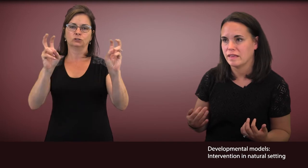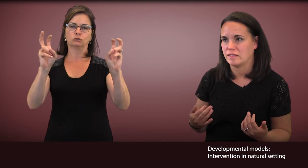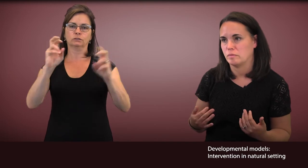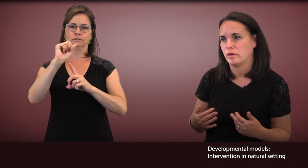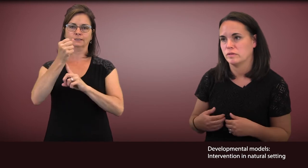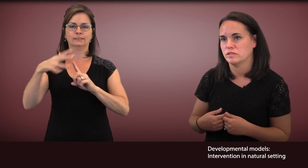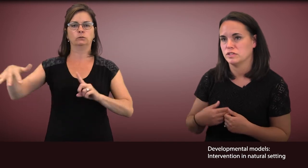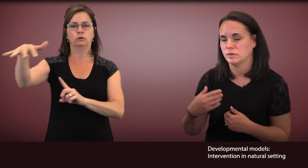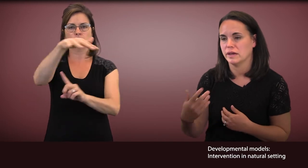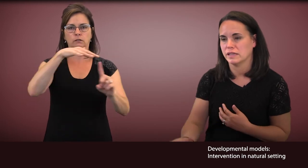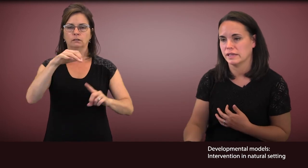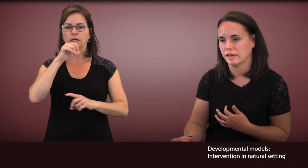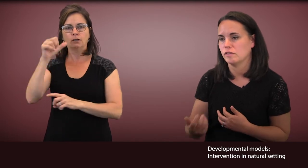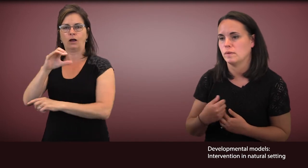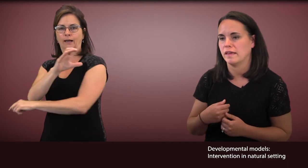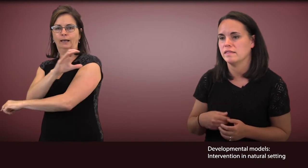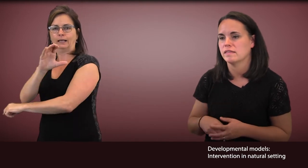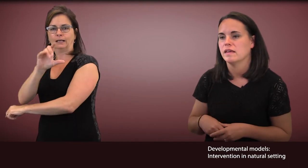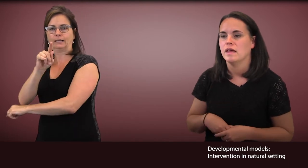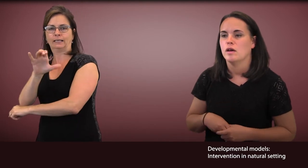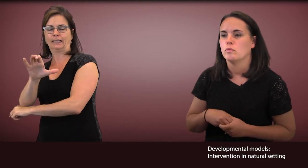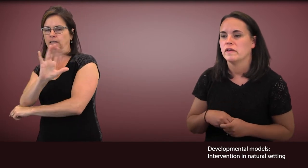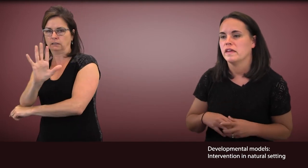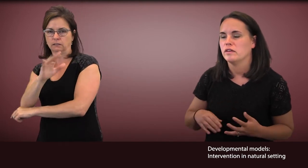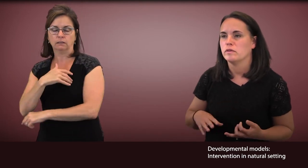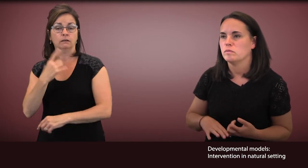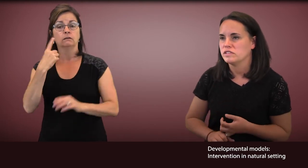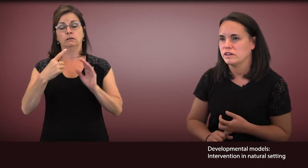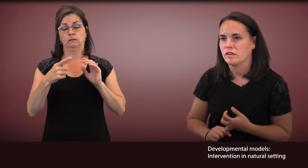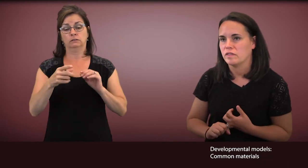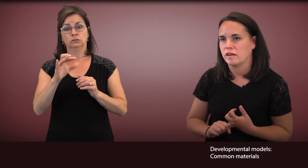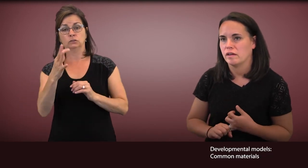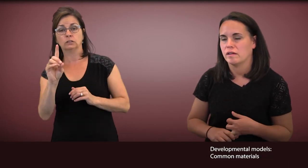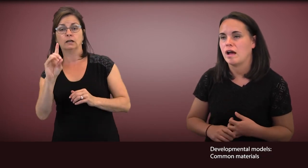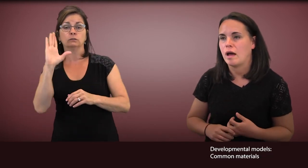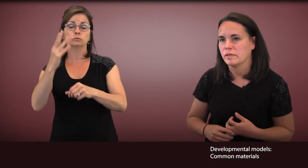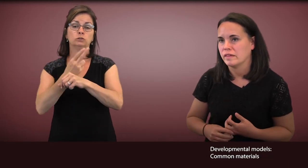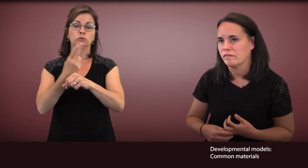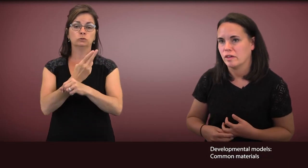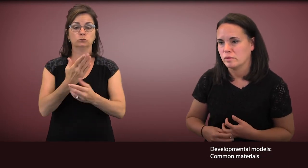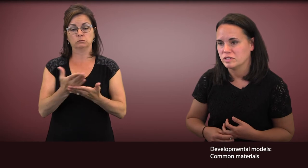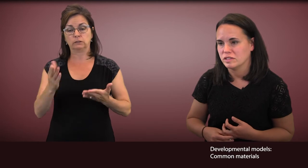as opposed to a clinic space, where they use materials that are commonly available